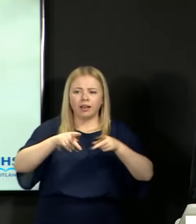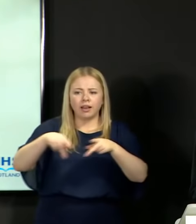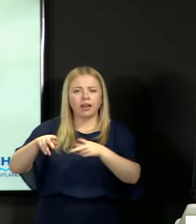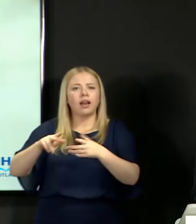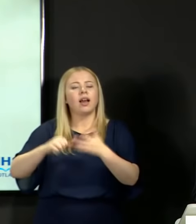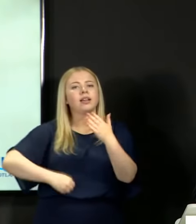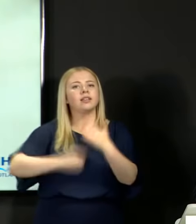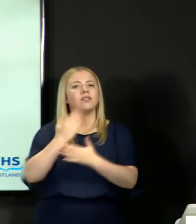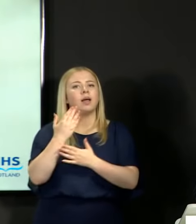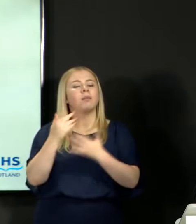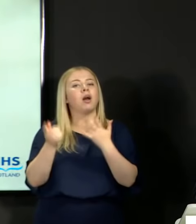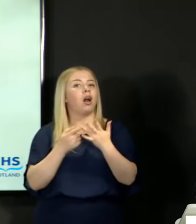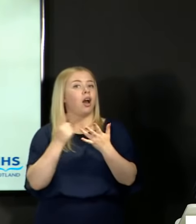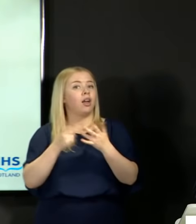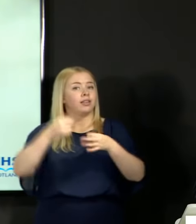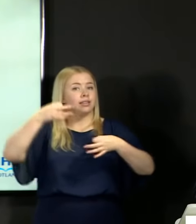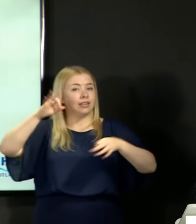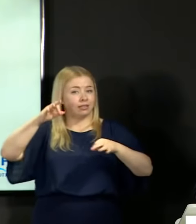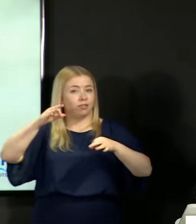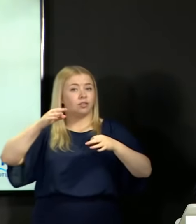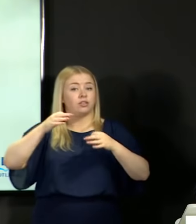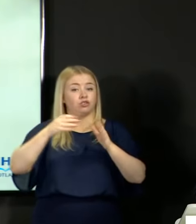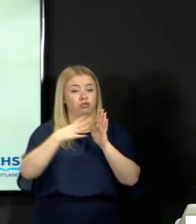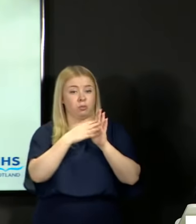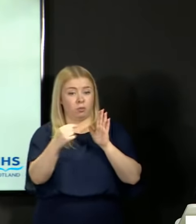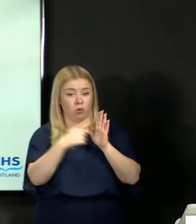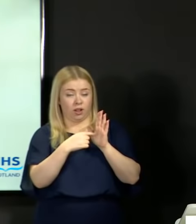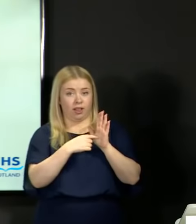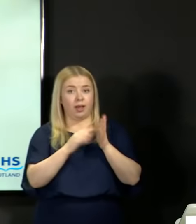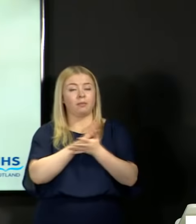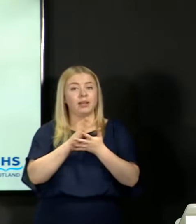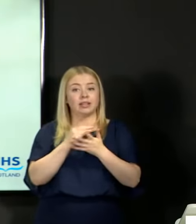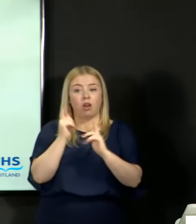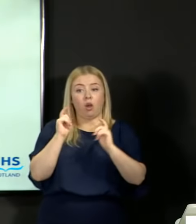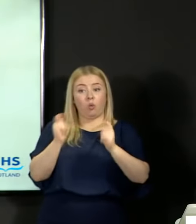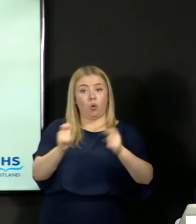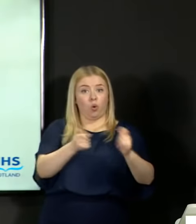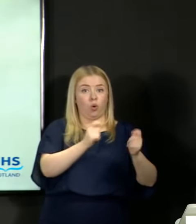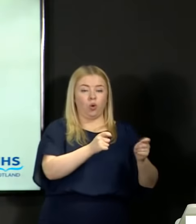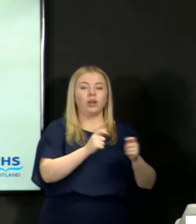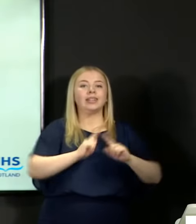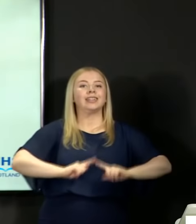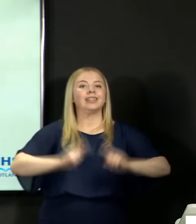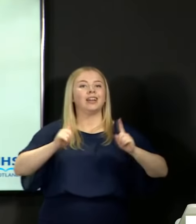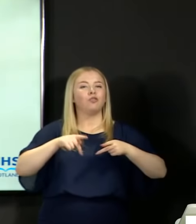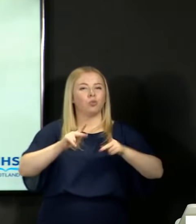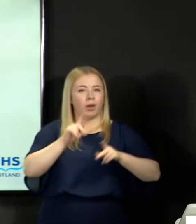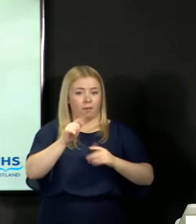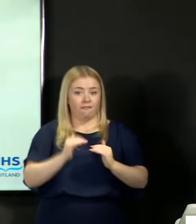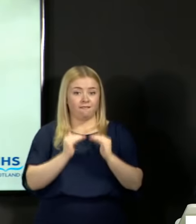certification model to allow the awarding of qualifications this year in a manner that is fair to pupils